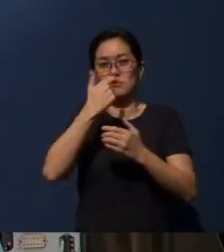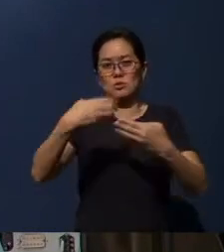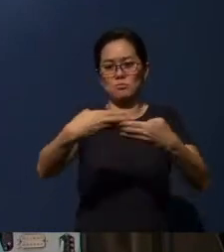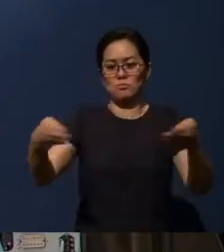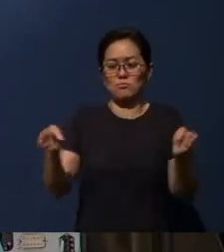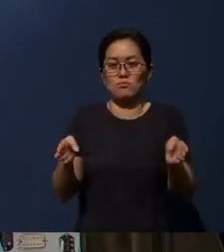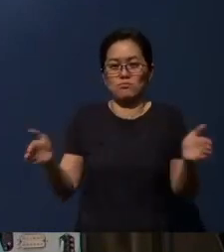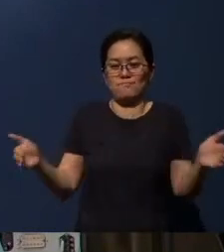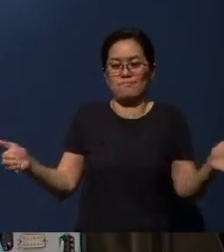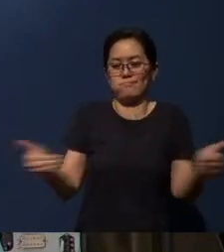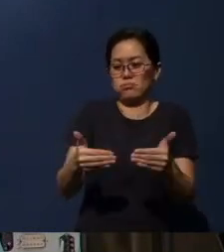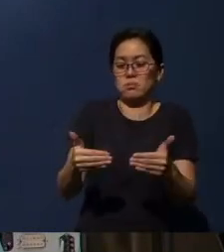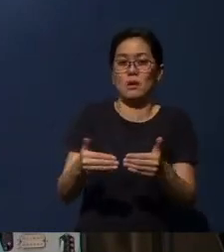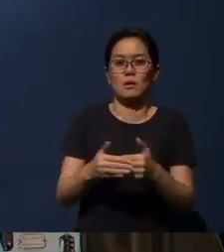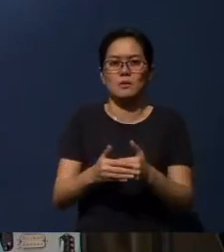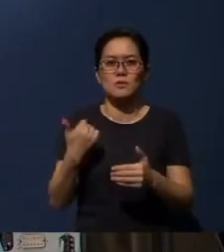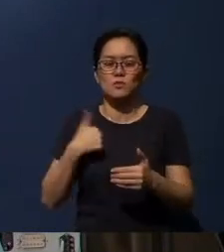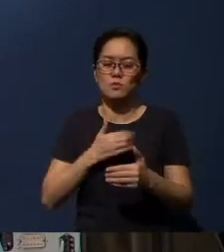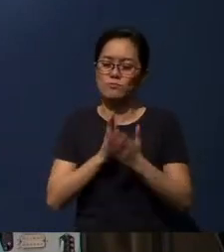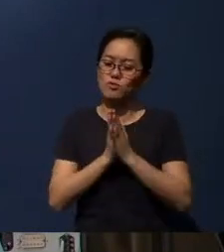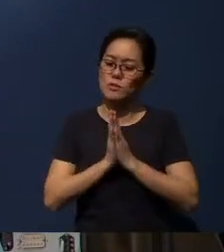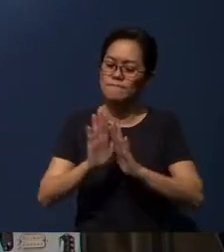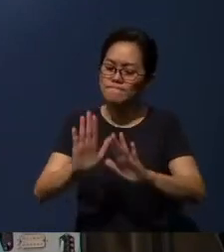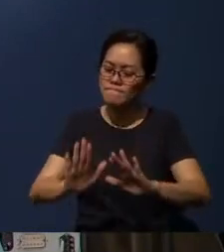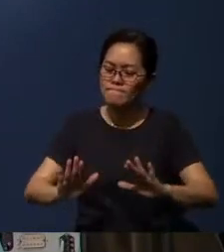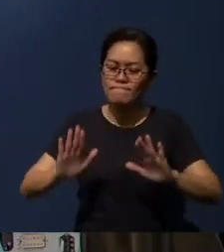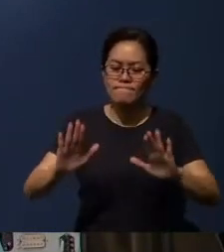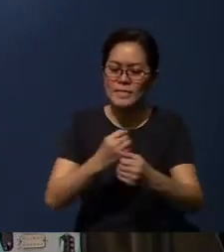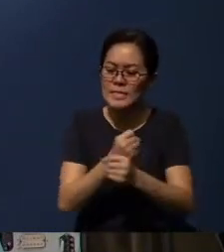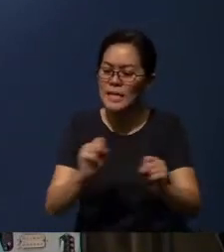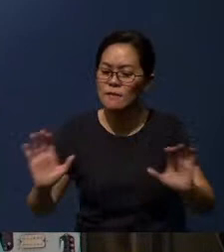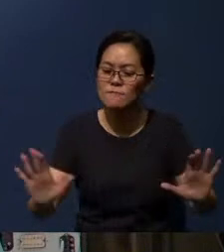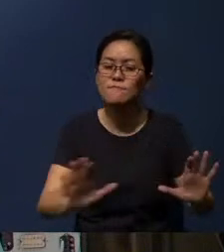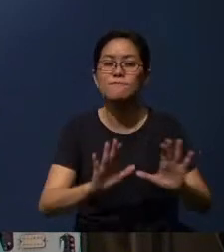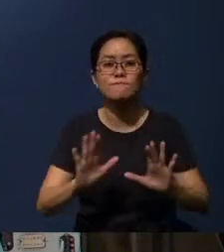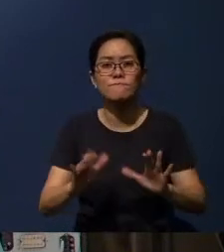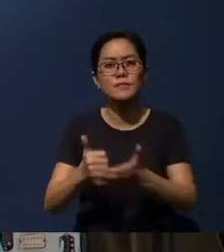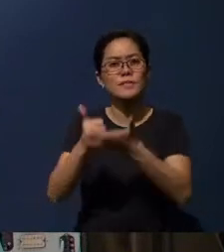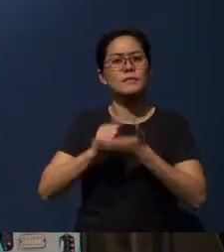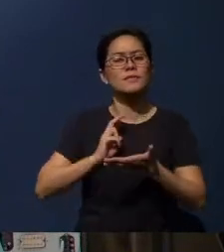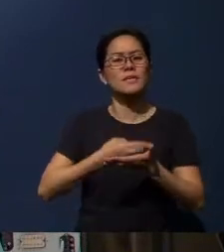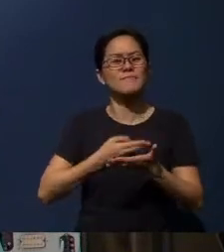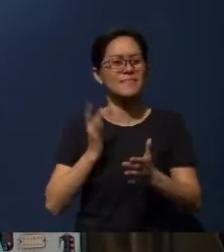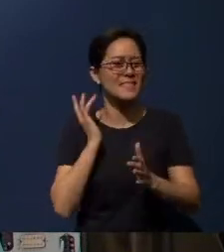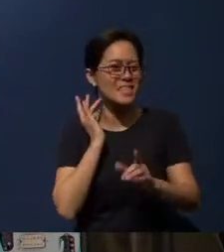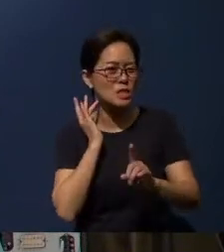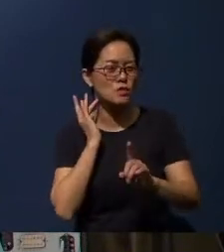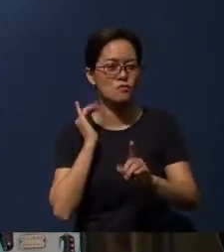We pray that they may be comforted and safe. Help us, O Lord, to be sensitive to these people,